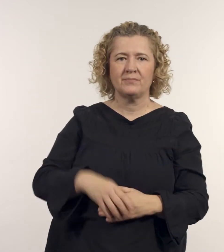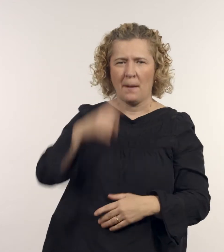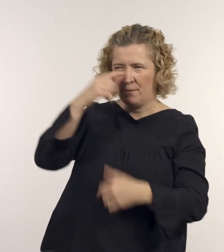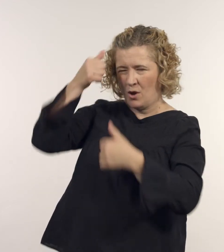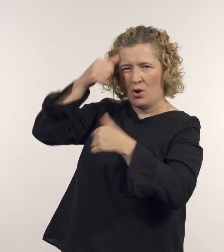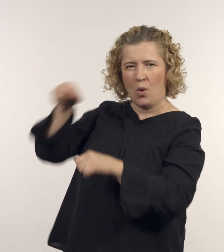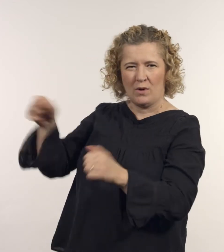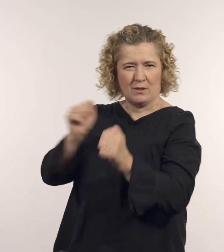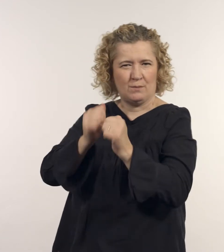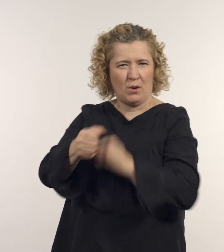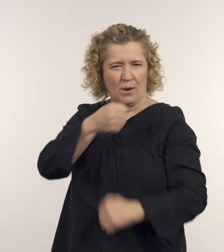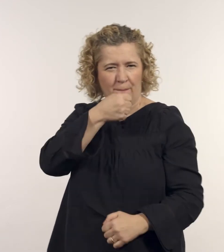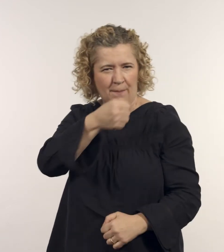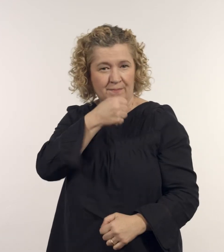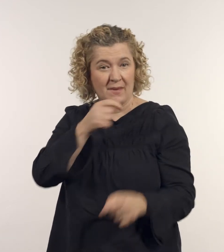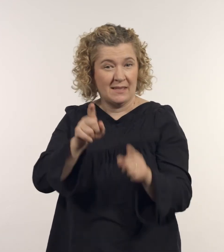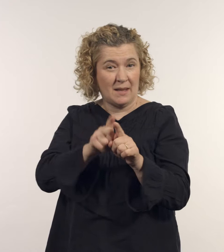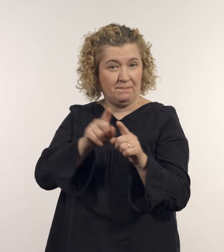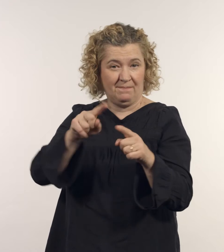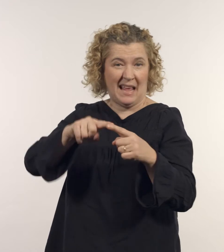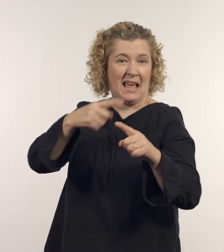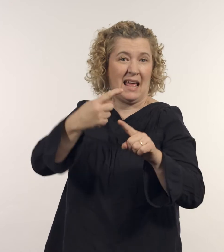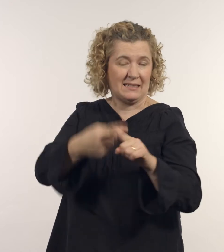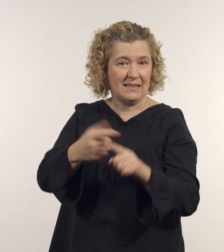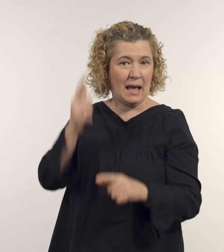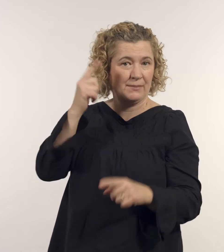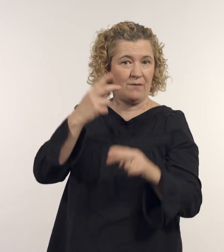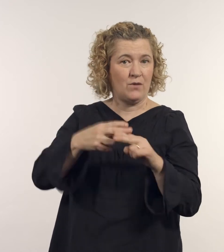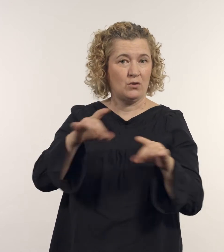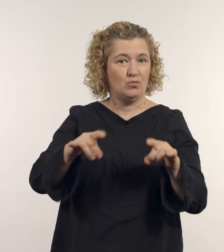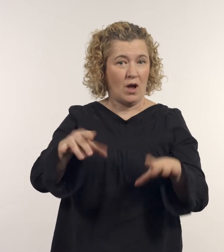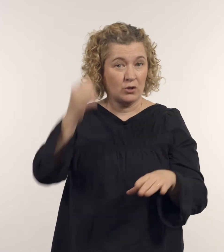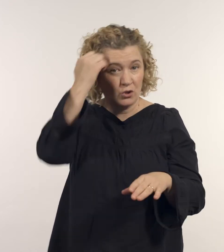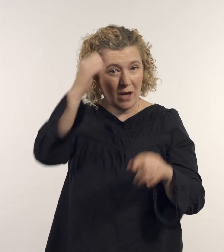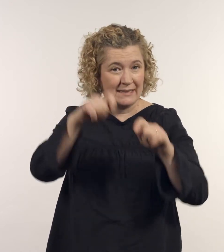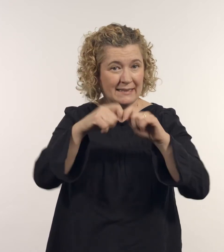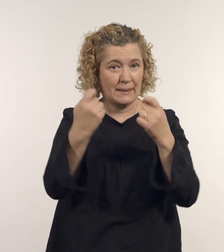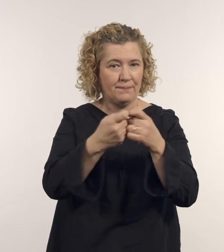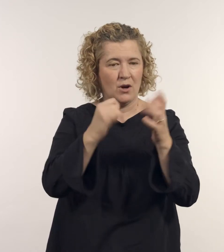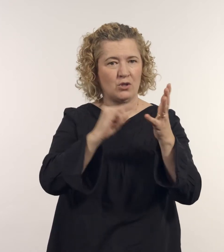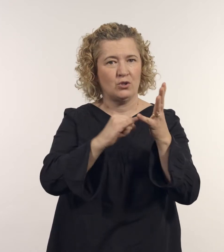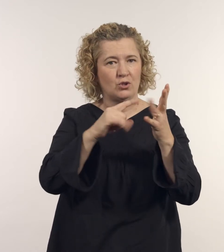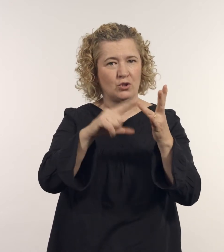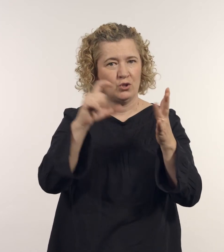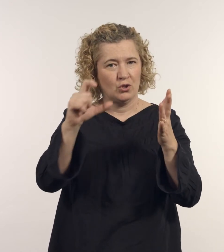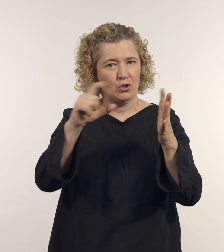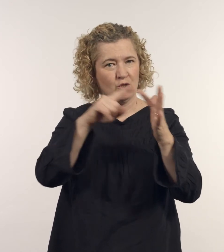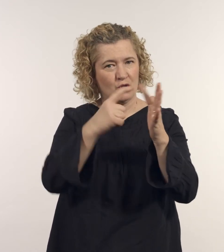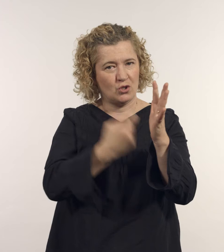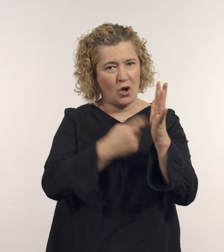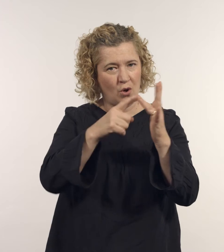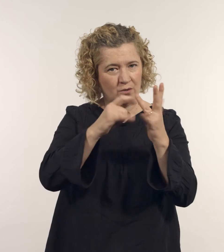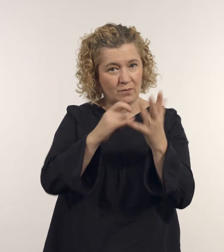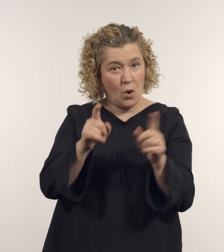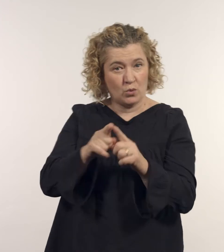Everyone knows him as a sports commentator and former captain of the Socceroos;